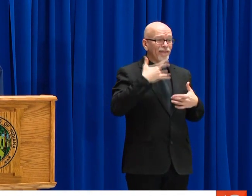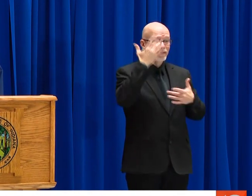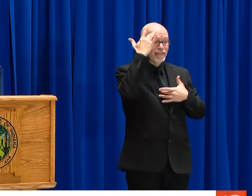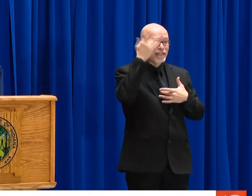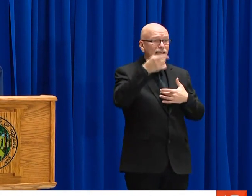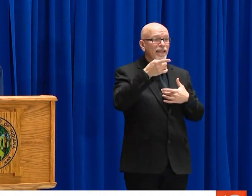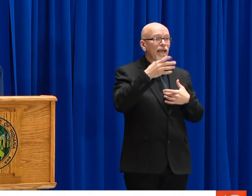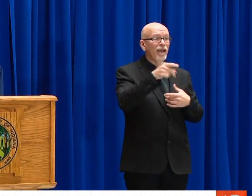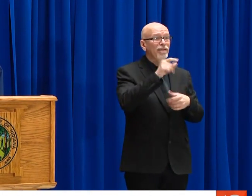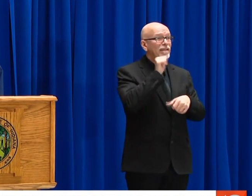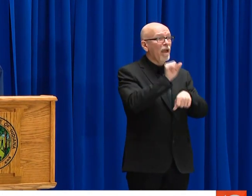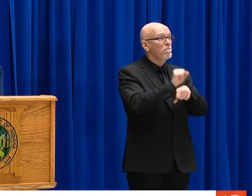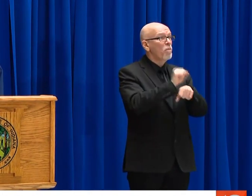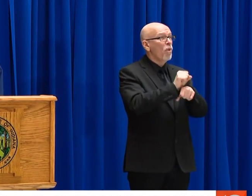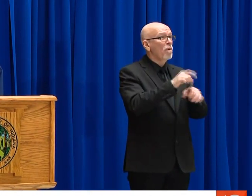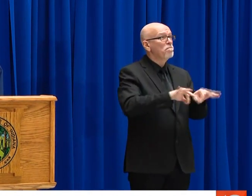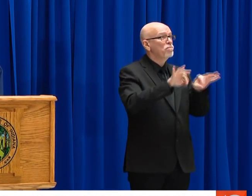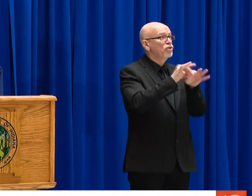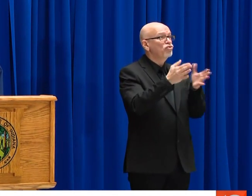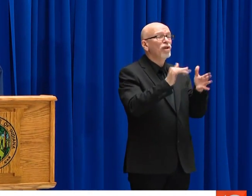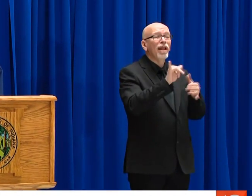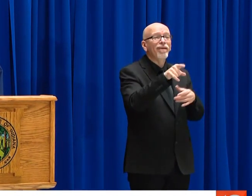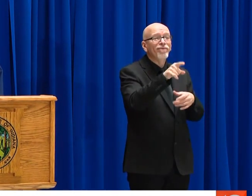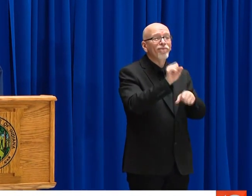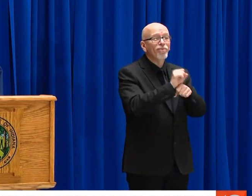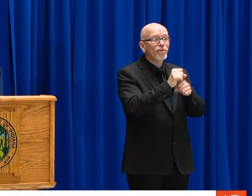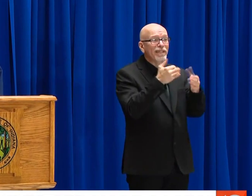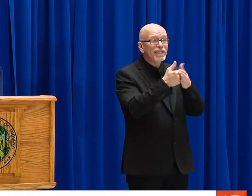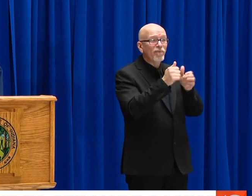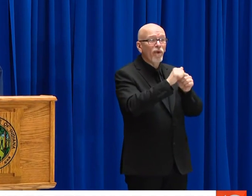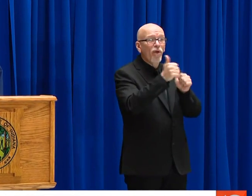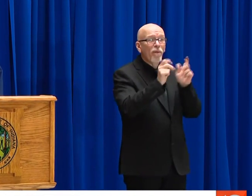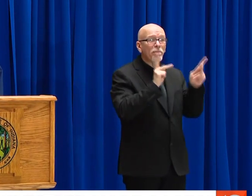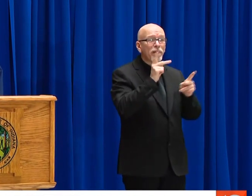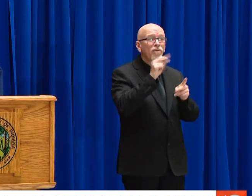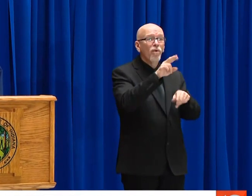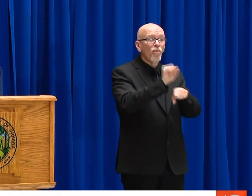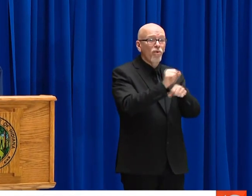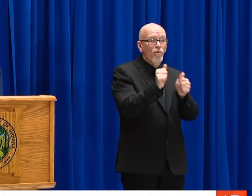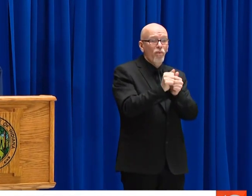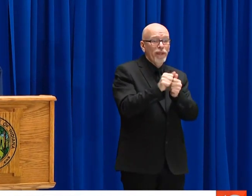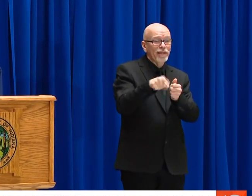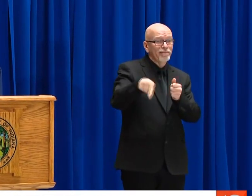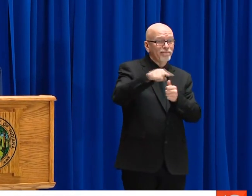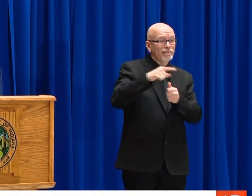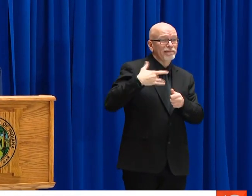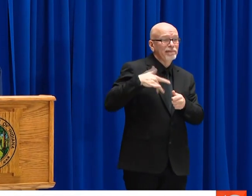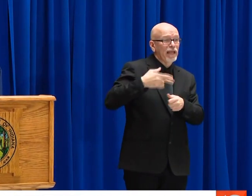BUT I URGE YOU TO PLEASE STAY HOME. IF YOU HAVE ANY SYMPTOMS, AND YOU'RE NOT EMPLOYED IN ESSENTIAL SERVICES.